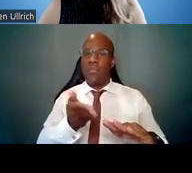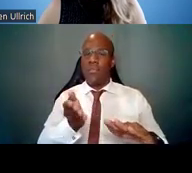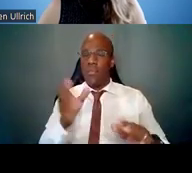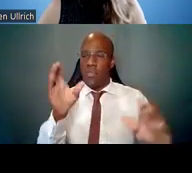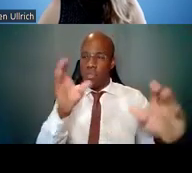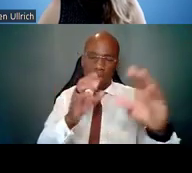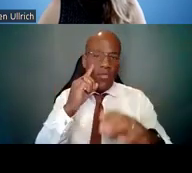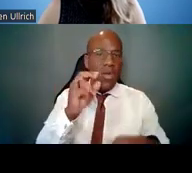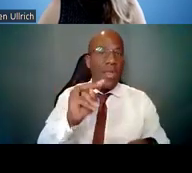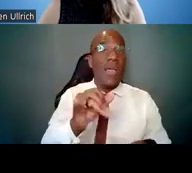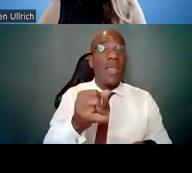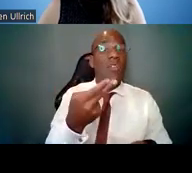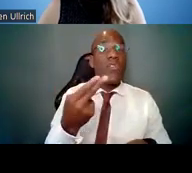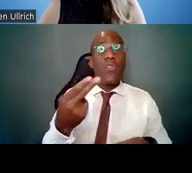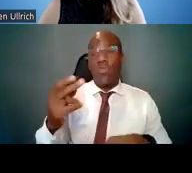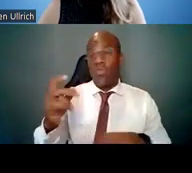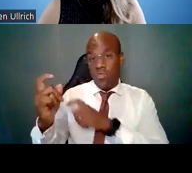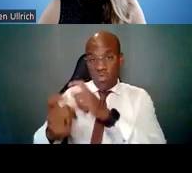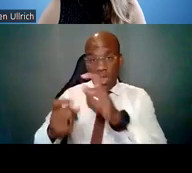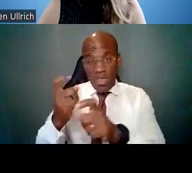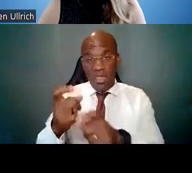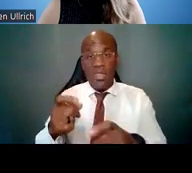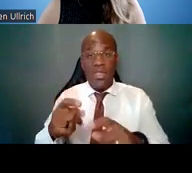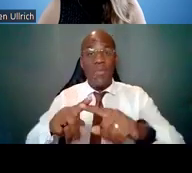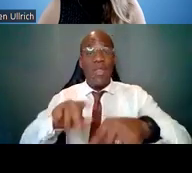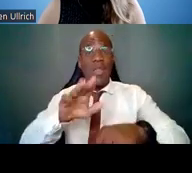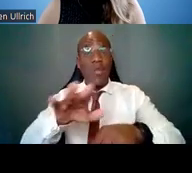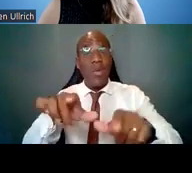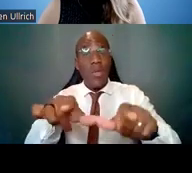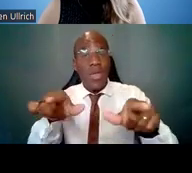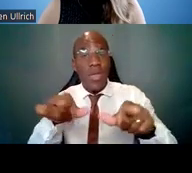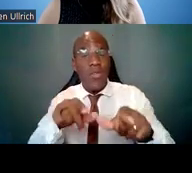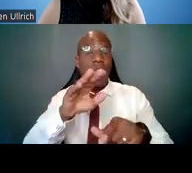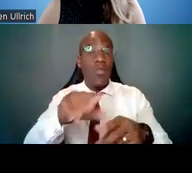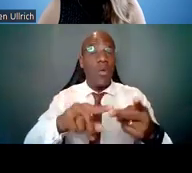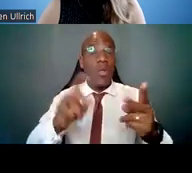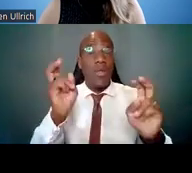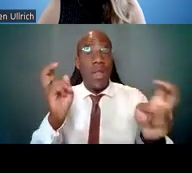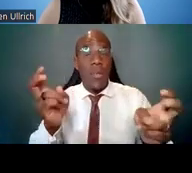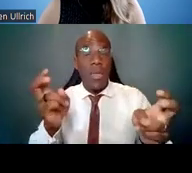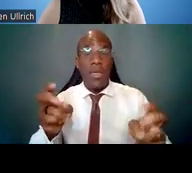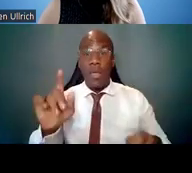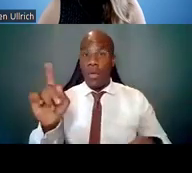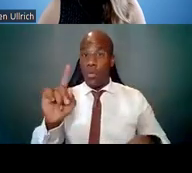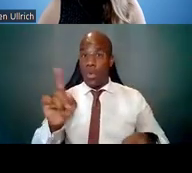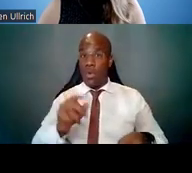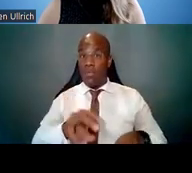by location and topic -- is located on Reporter,